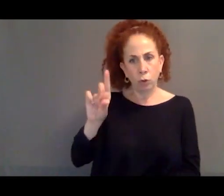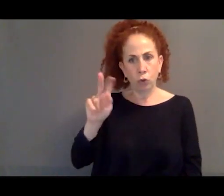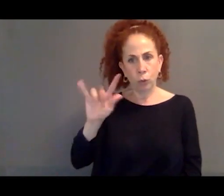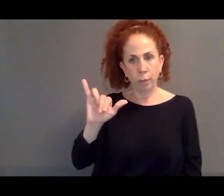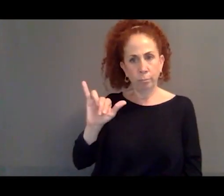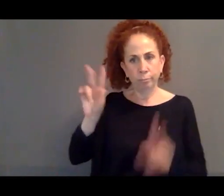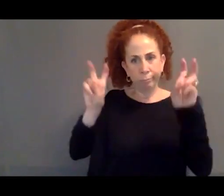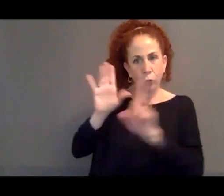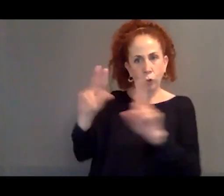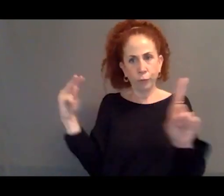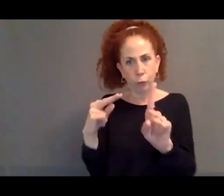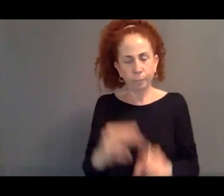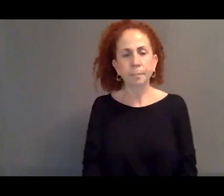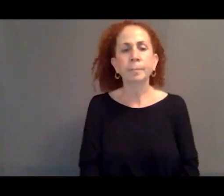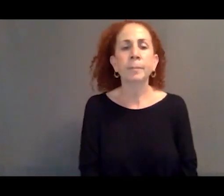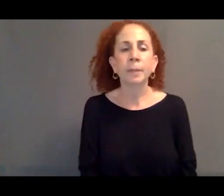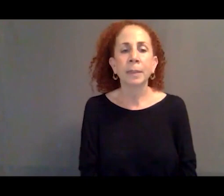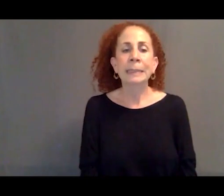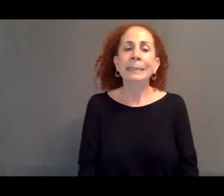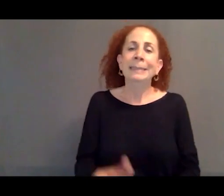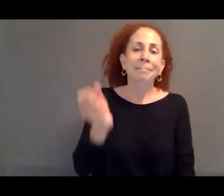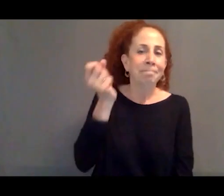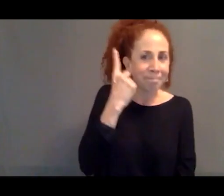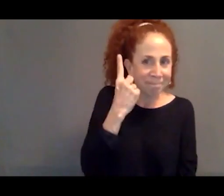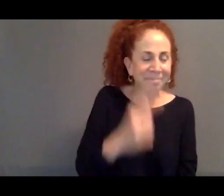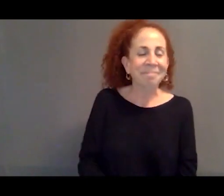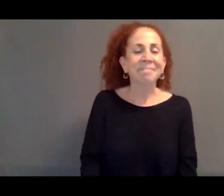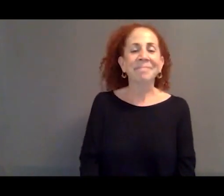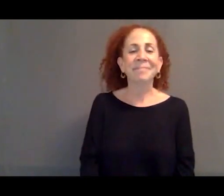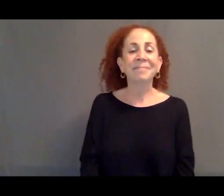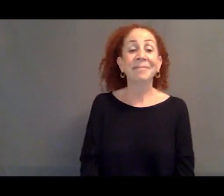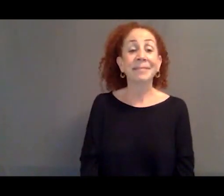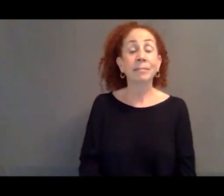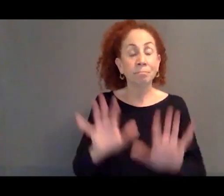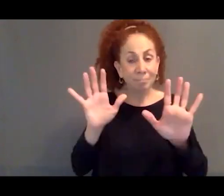However, despite the fact that Europe